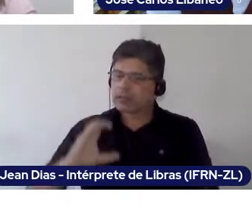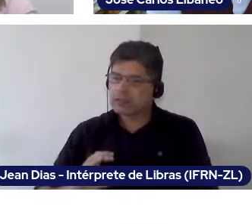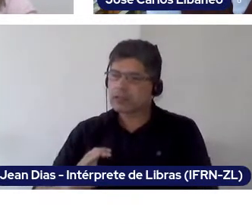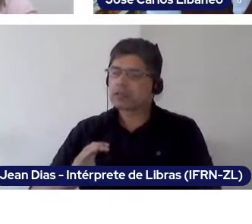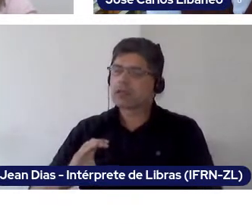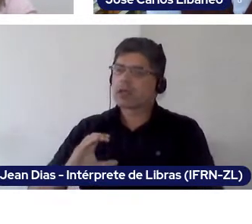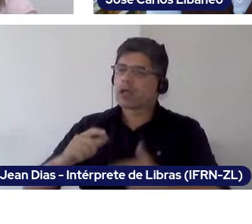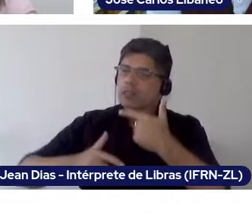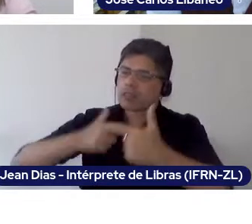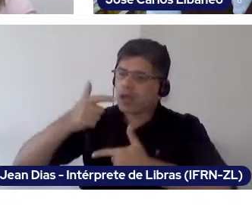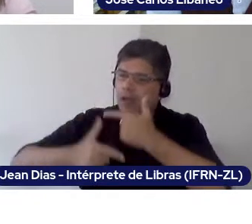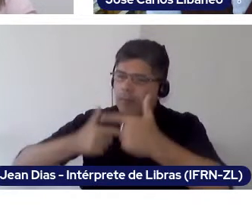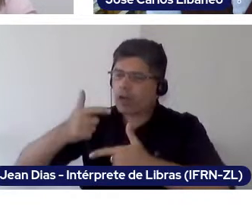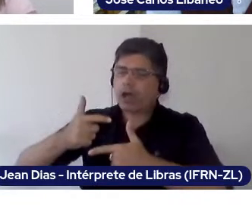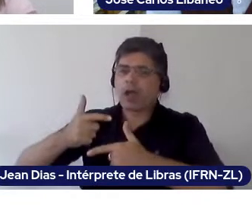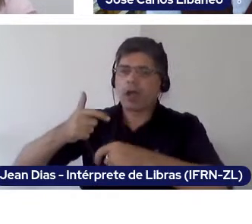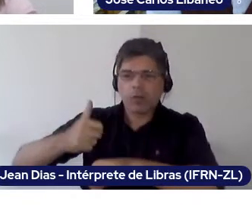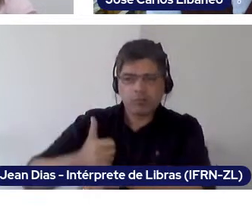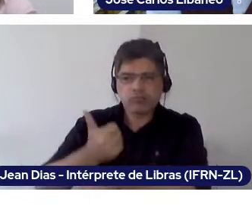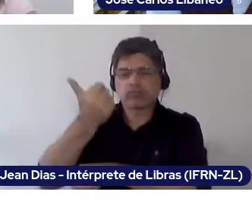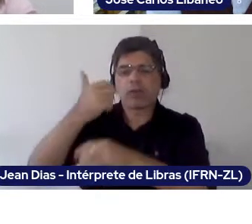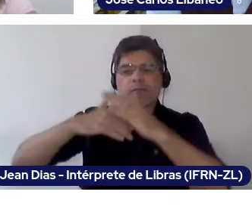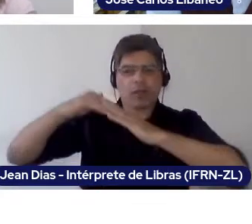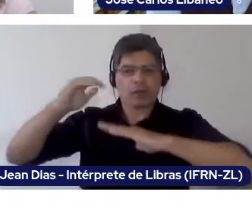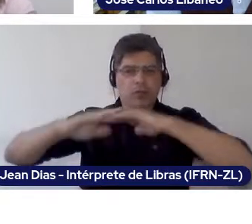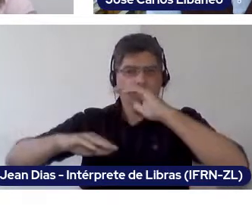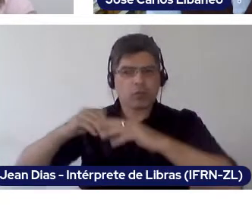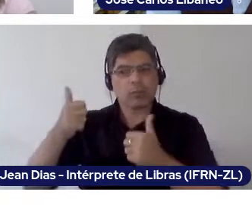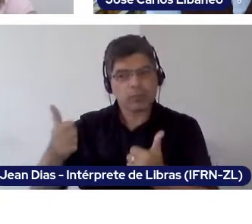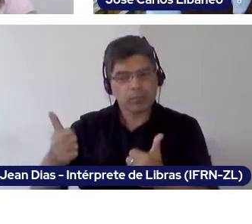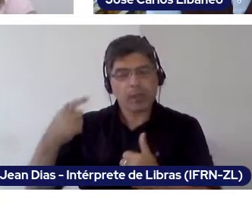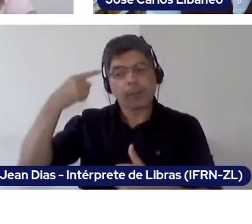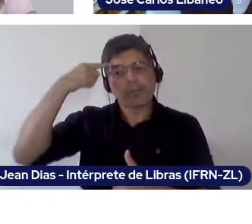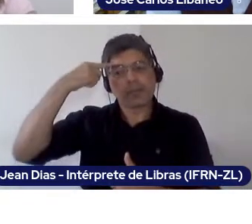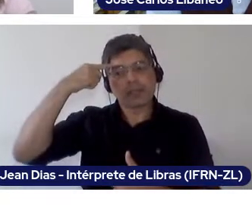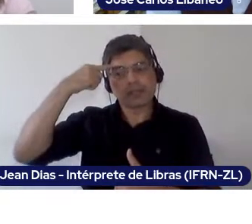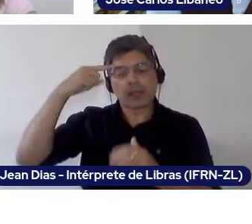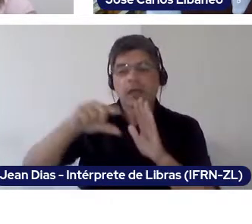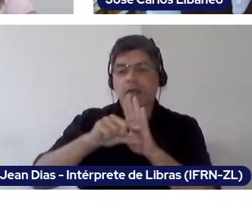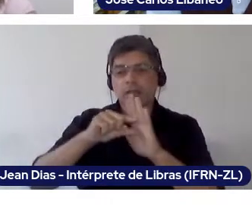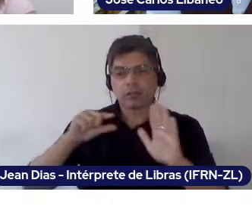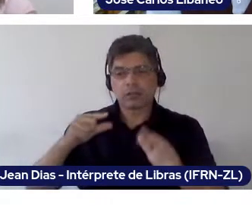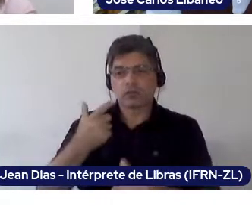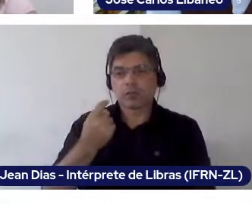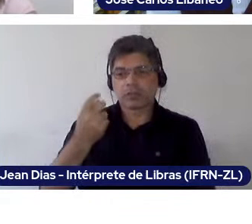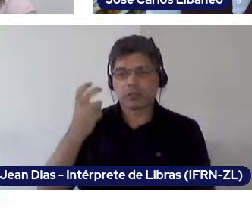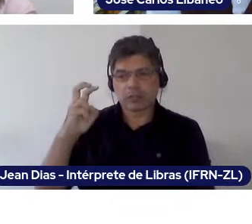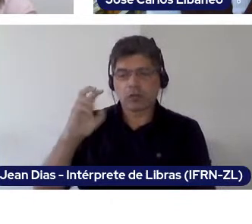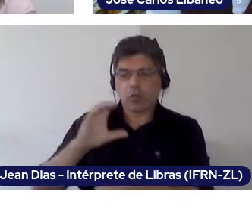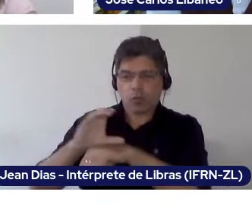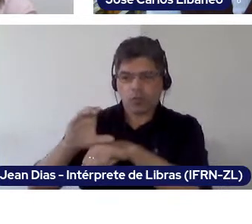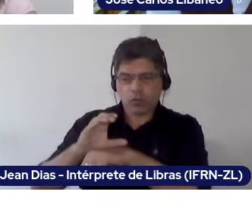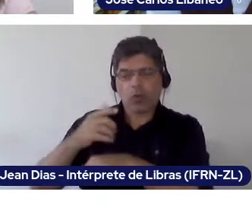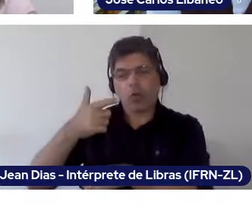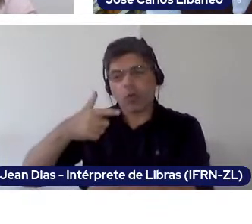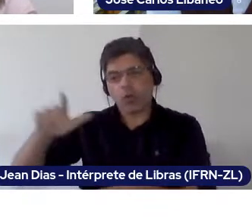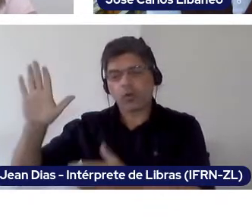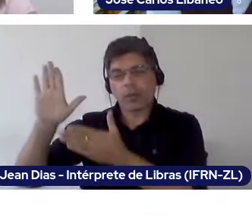As you guys can see, just focusing on article 205 and discussing an agenda that was approved by the Chamber of Deputies (Câmara dos Deputados) last week,